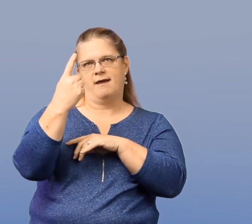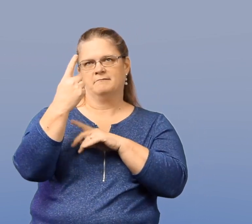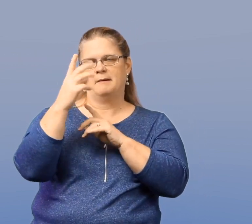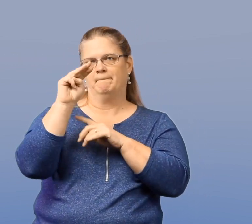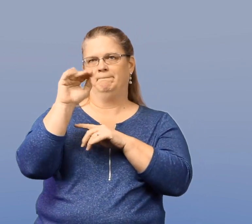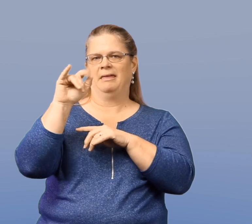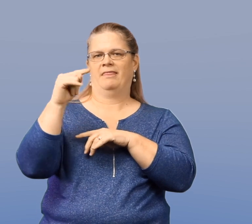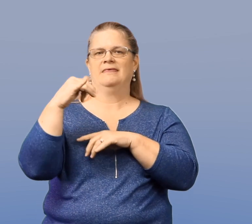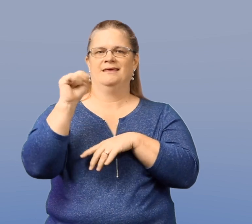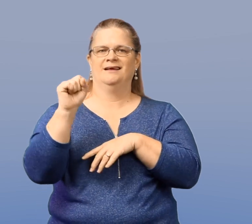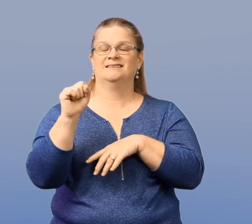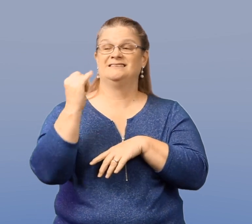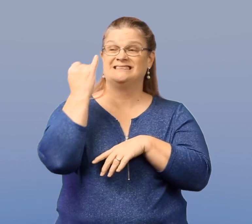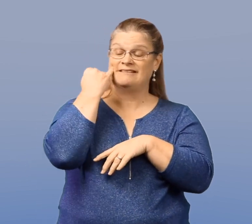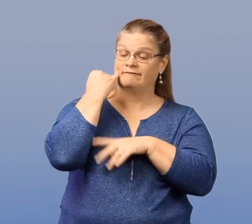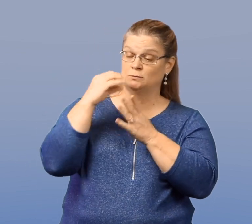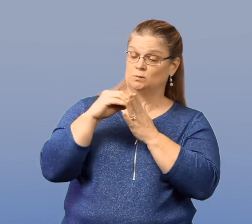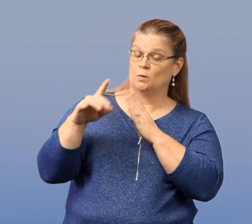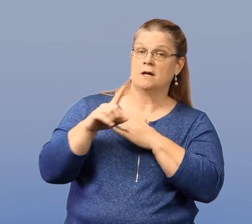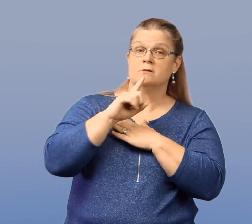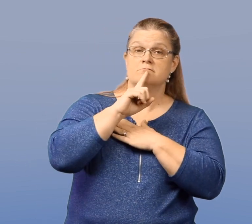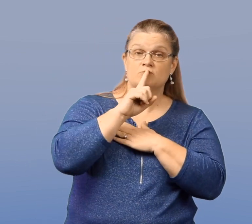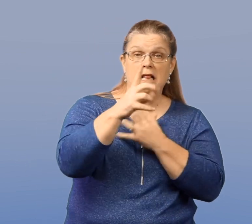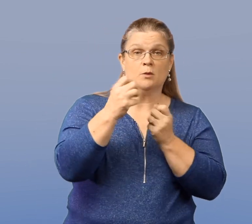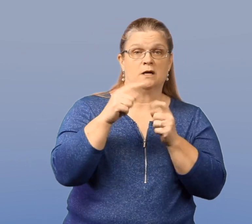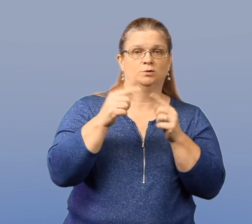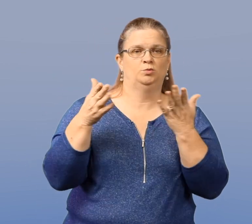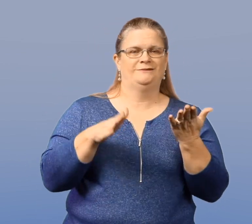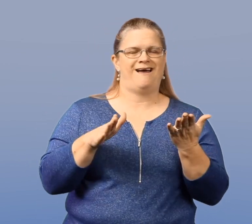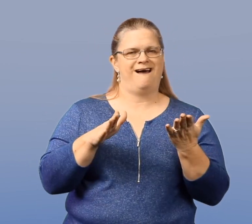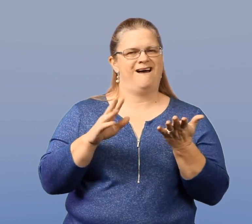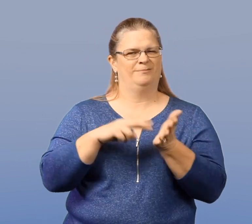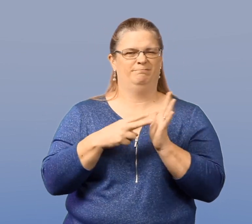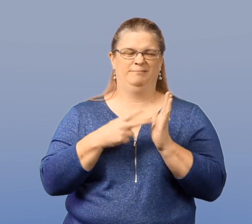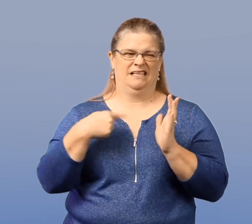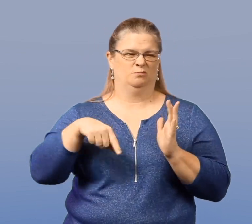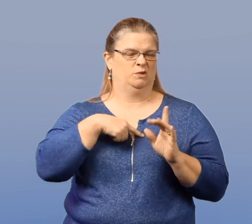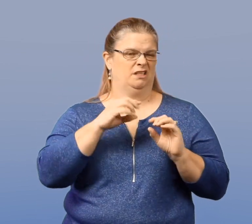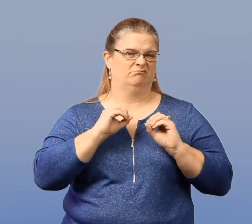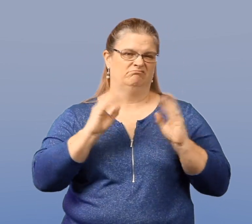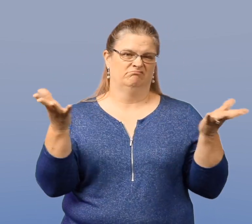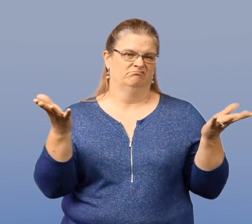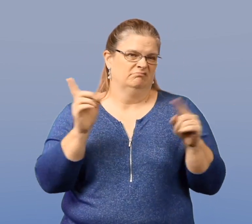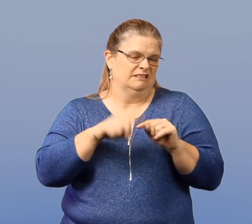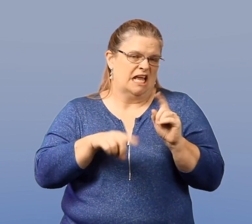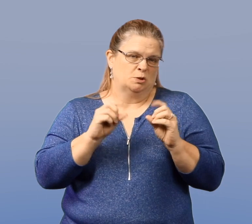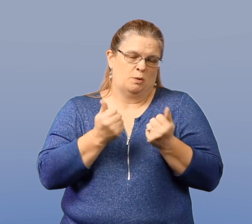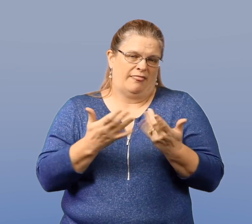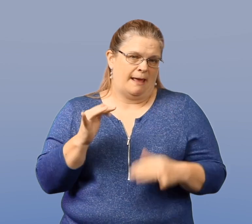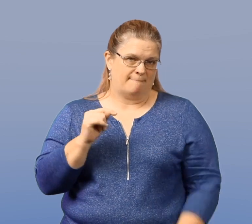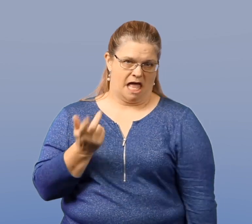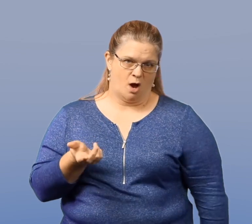One myth is that if a student really wants to die, it means there's nothing that we can do about it.